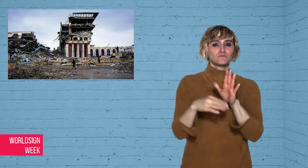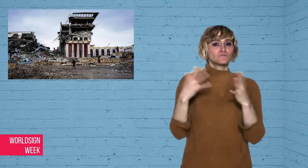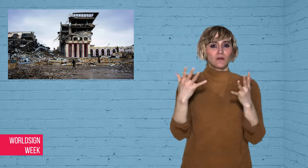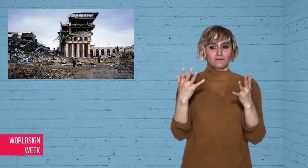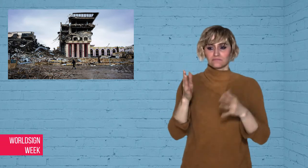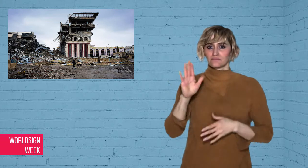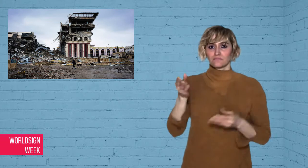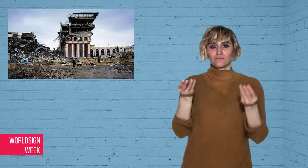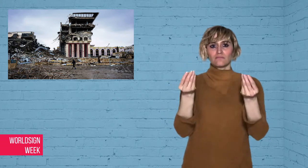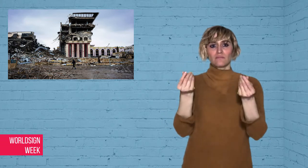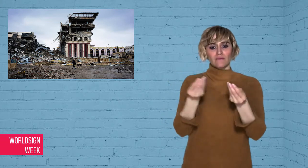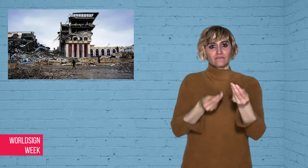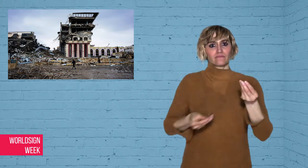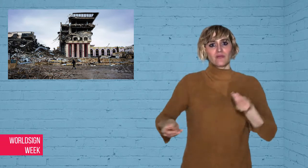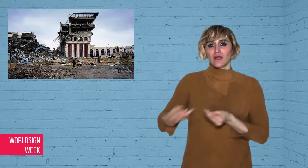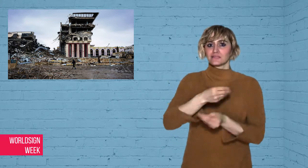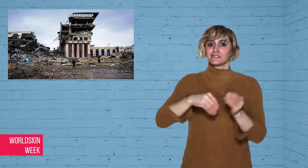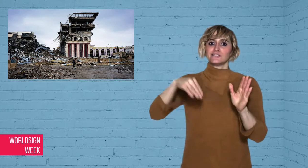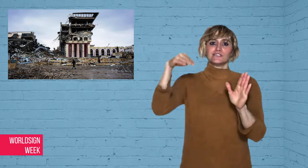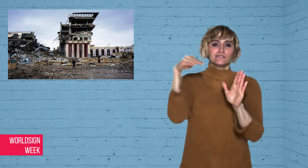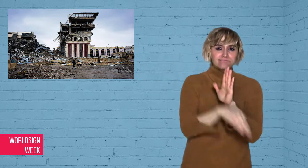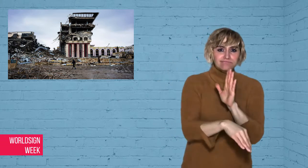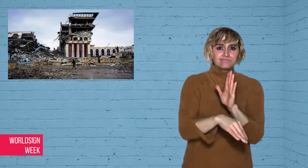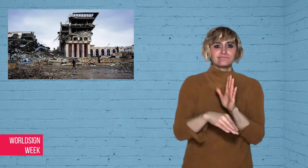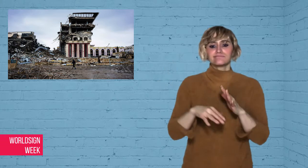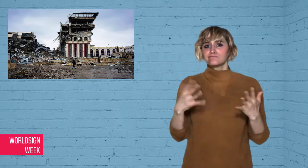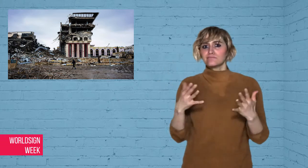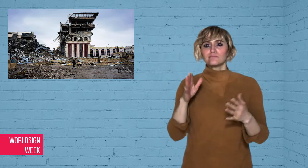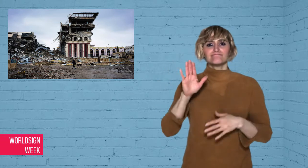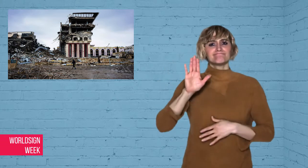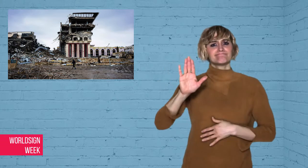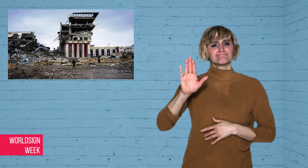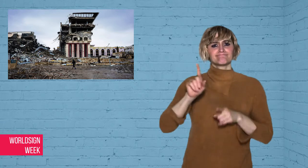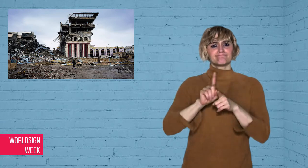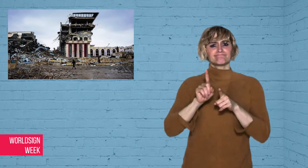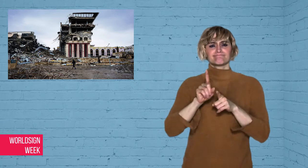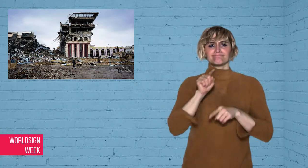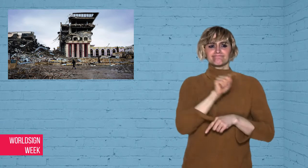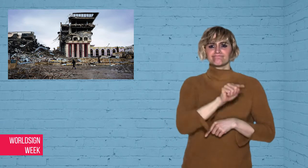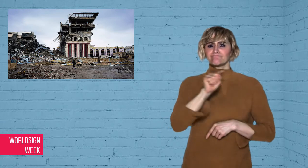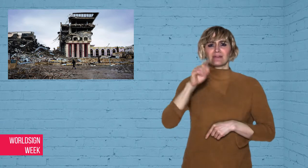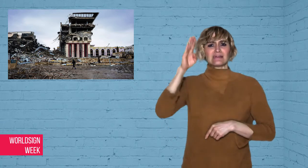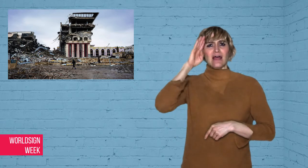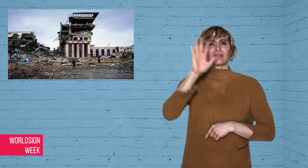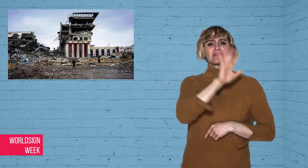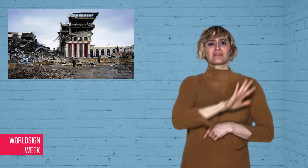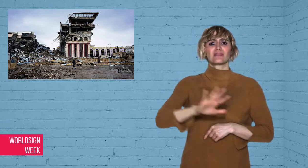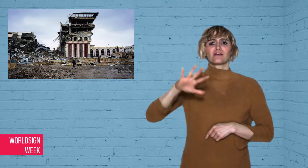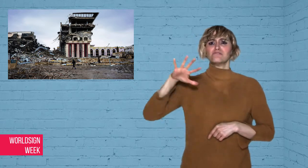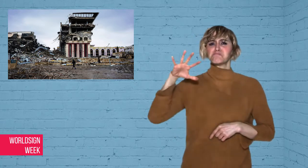affecting their finances, and breaking